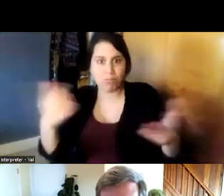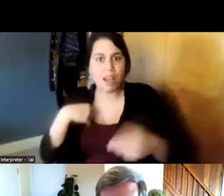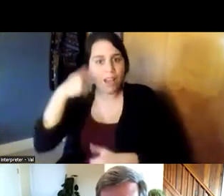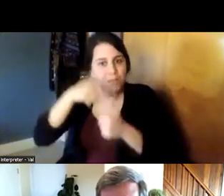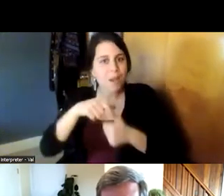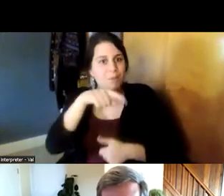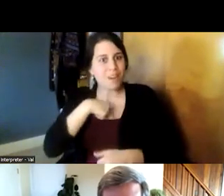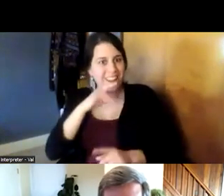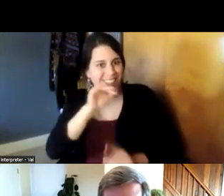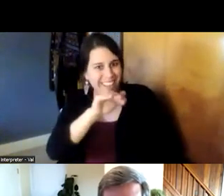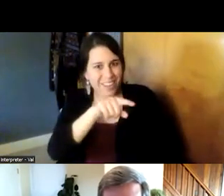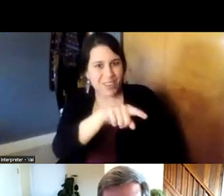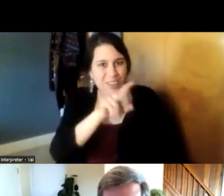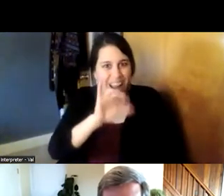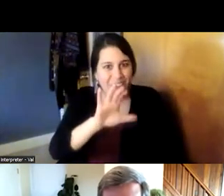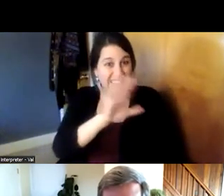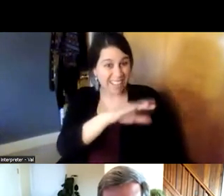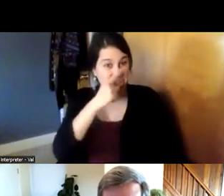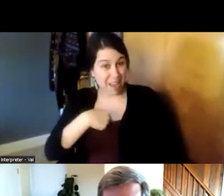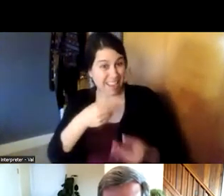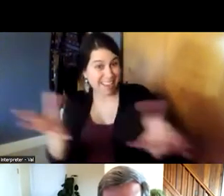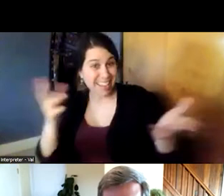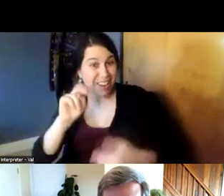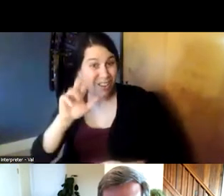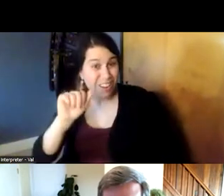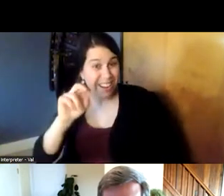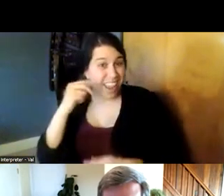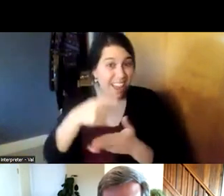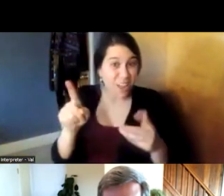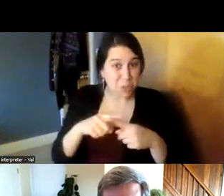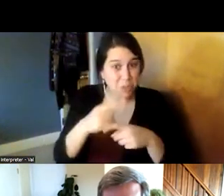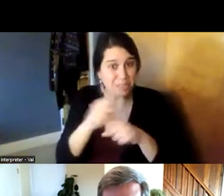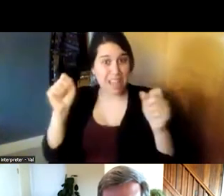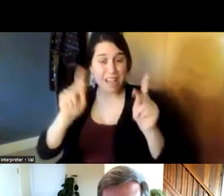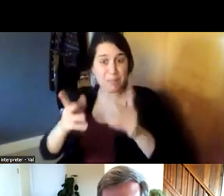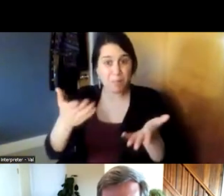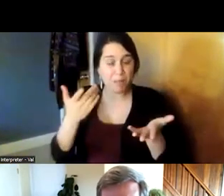asking you if we could hand out narcan kits because um they had needles at the time they had